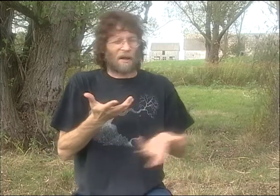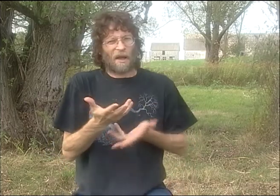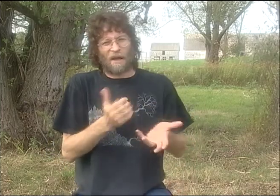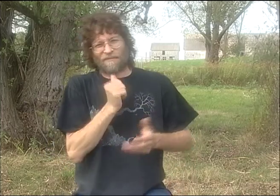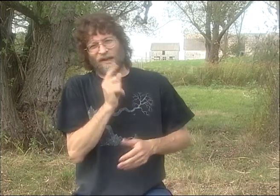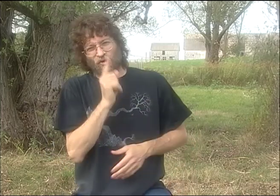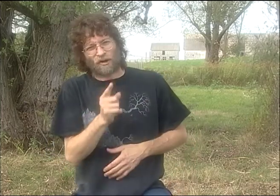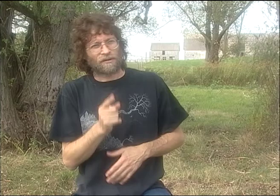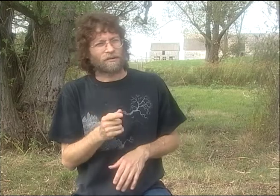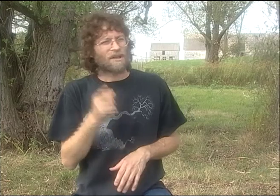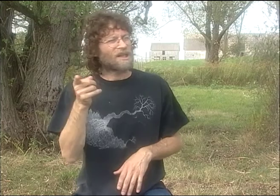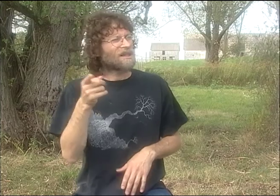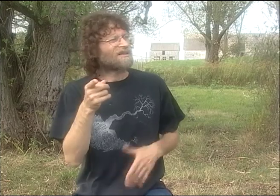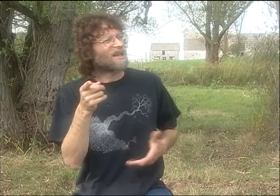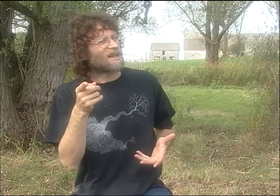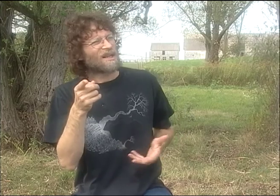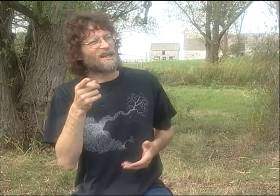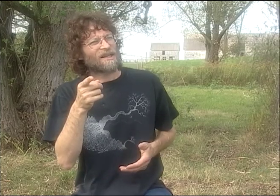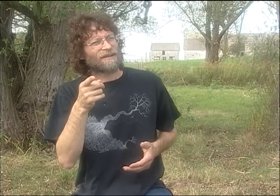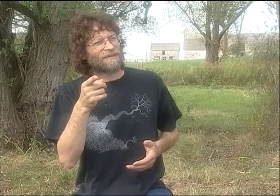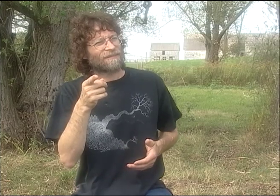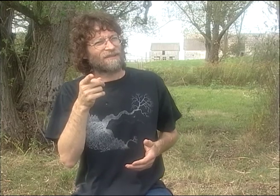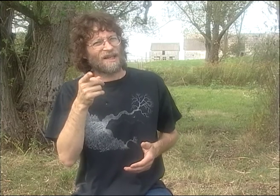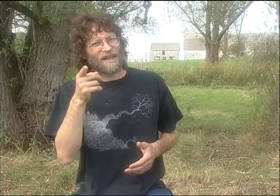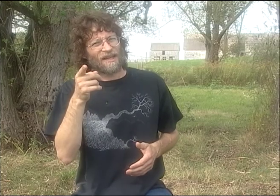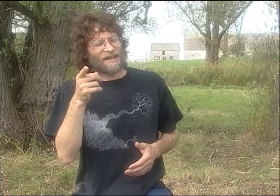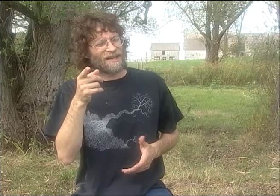AND I WAS LIKE, "I DON'T KNOW. I MEAN, I'M NOT SURE."